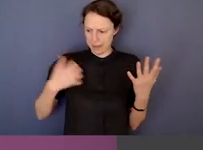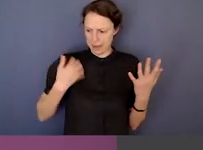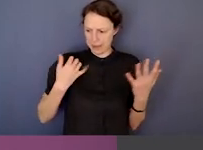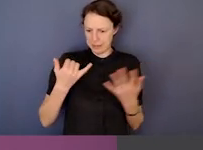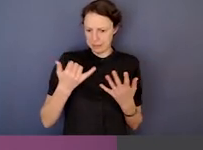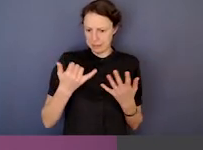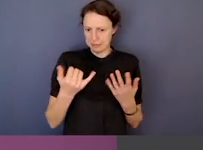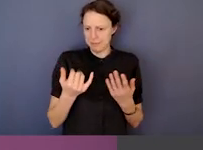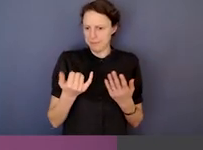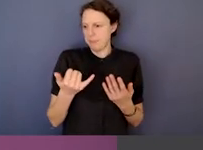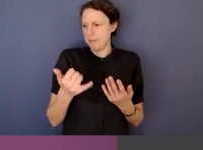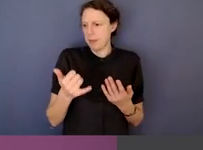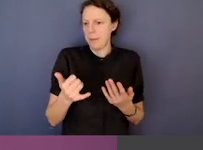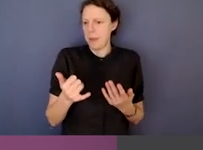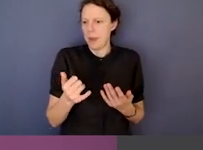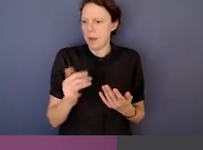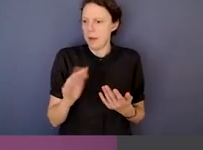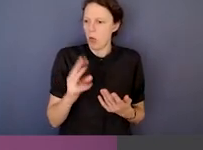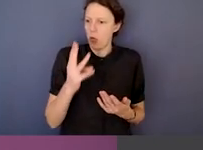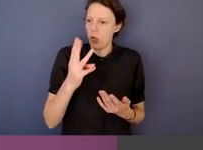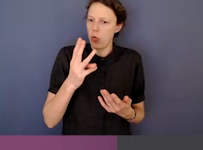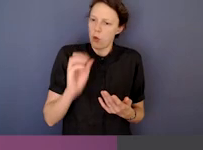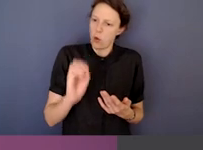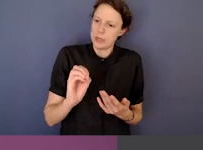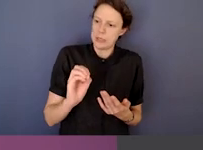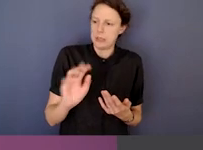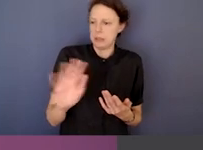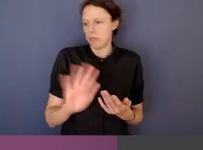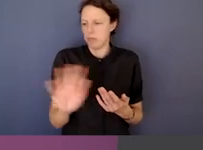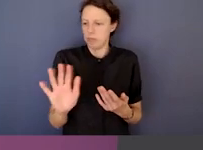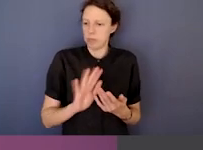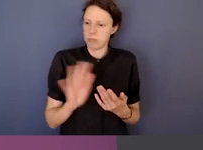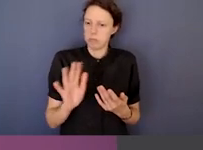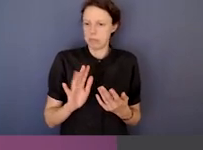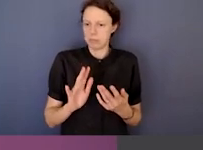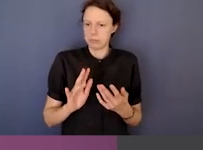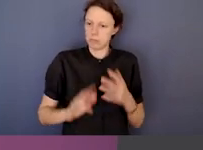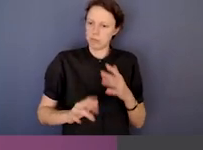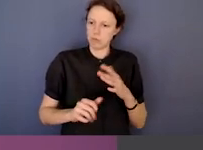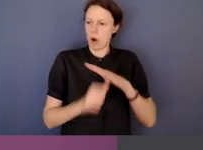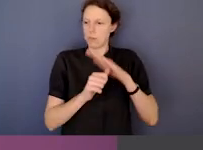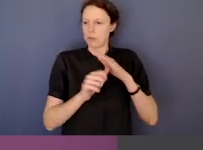into the perhaps 30 odd preliminary inquiries or investigations we conduct each year.